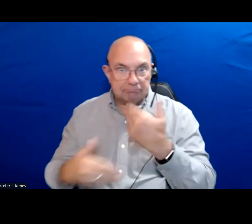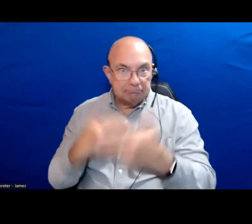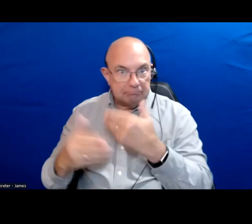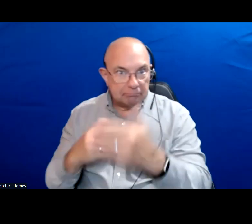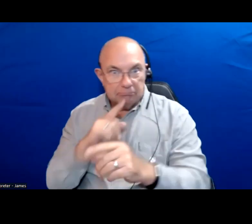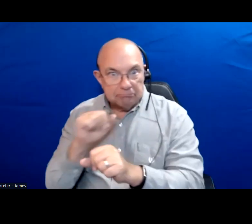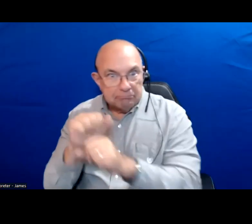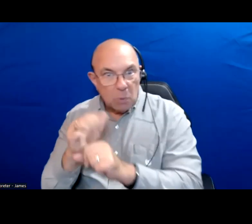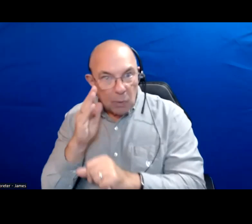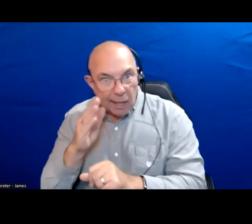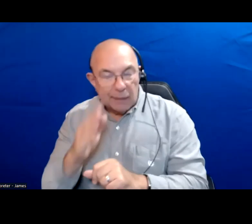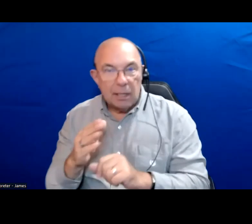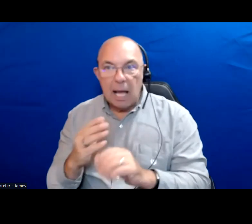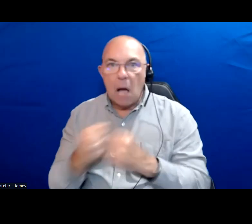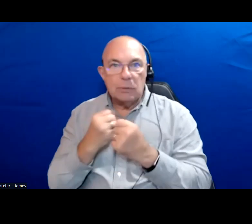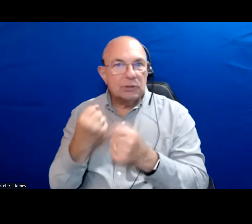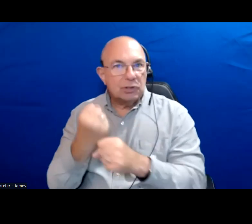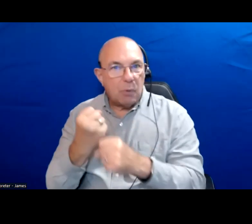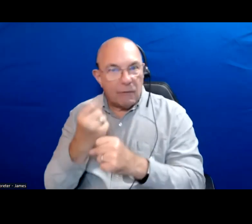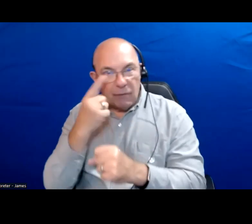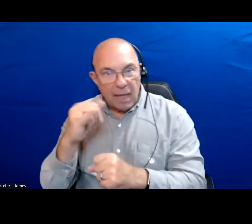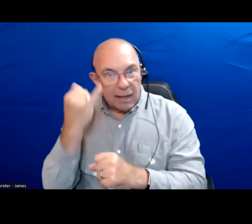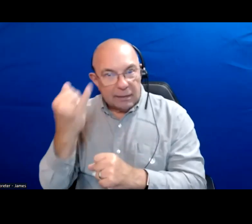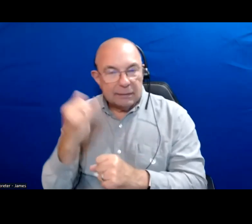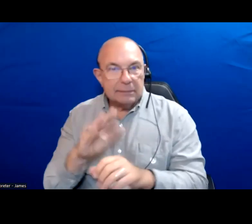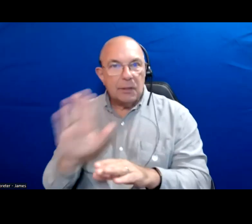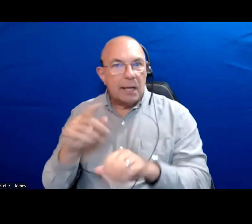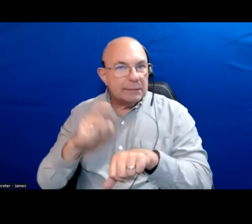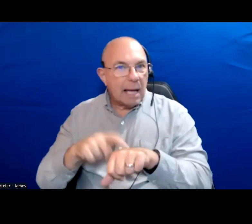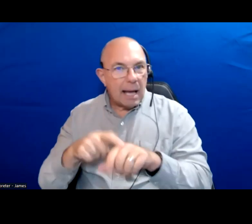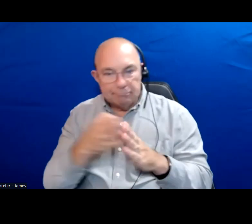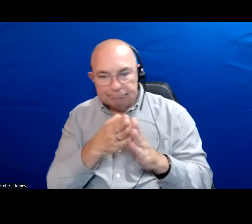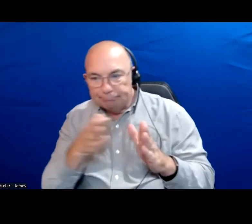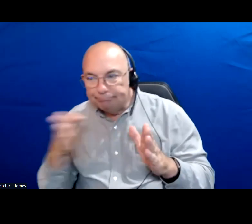how they are going to get support for that idea. What is the timeline on that idea?